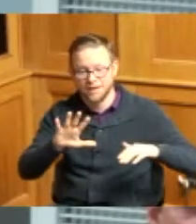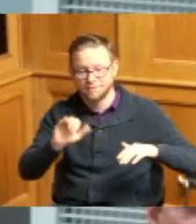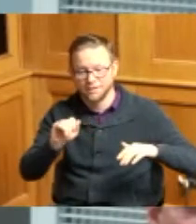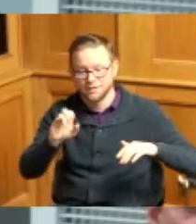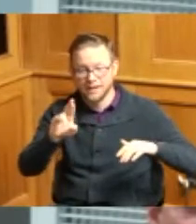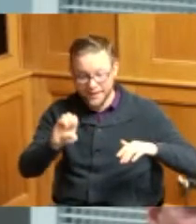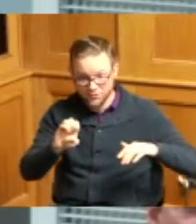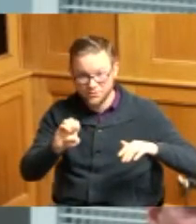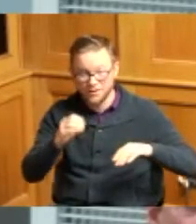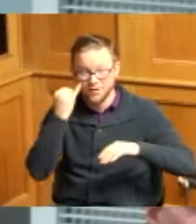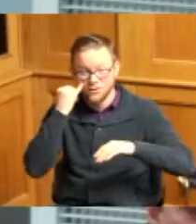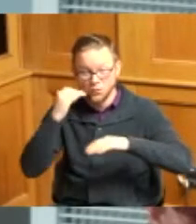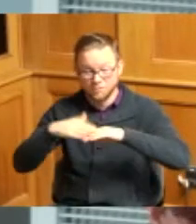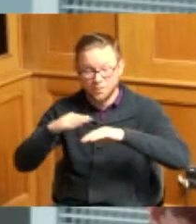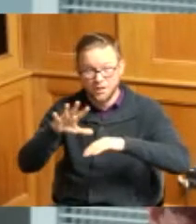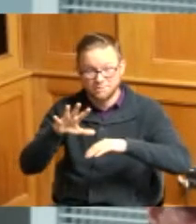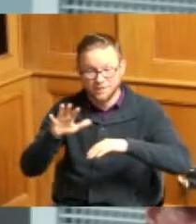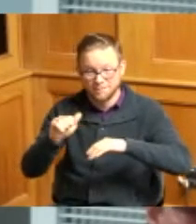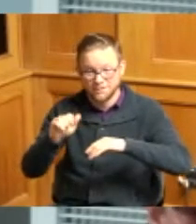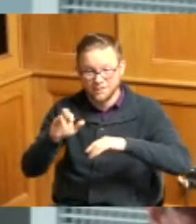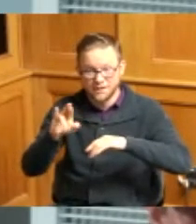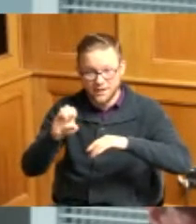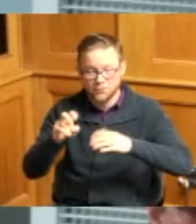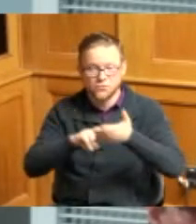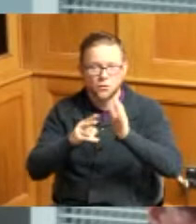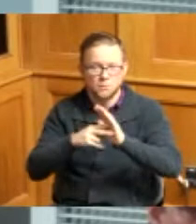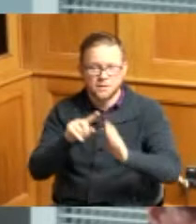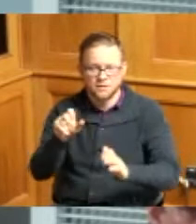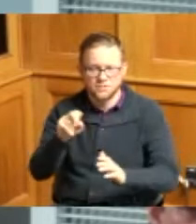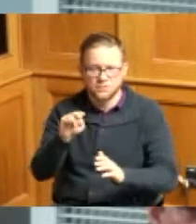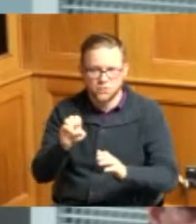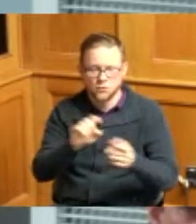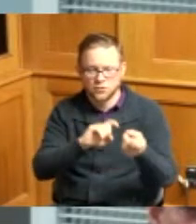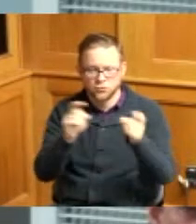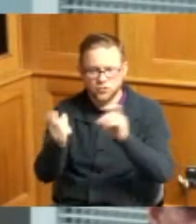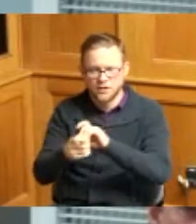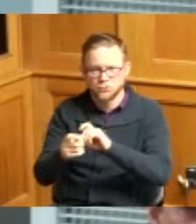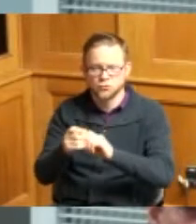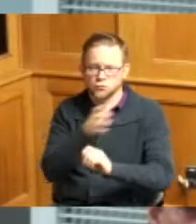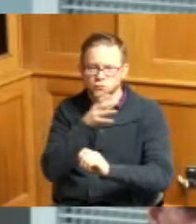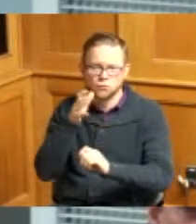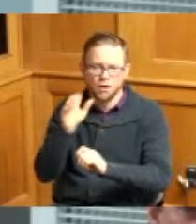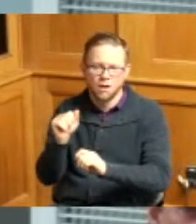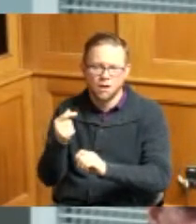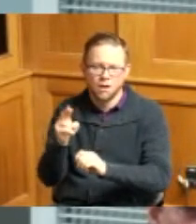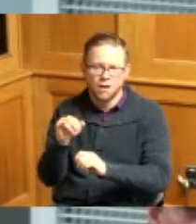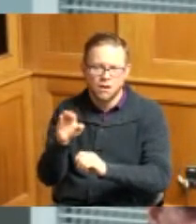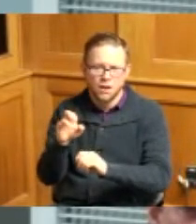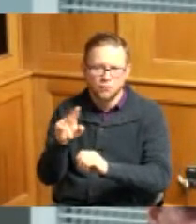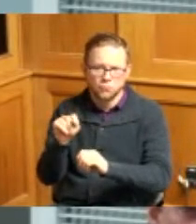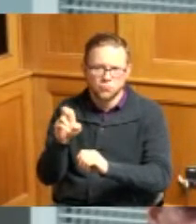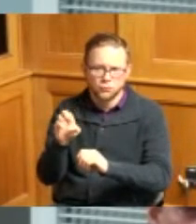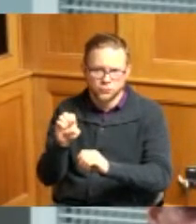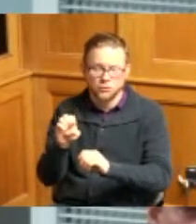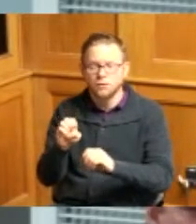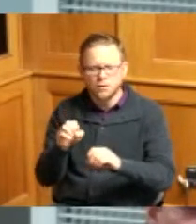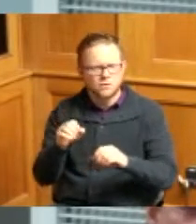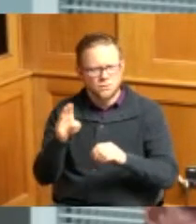to agricultural zoning you can have bees on this size lot without vacating the road the five acre